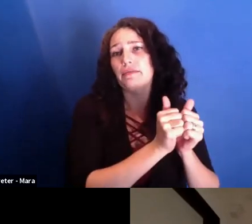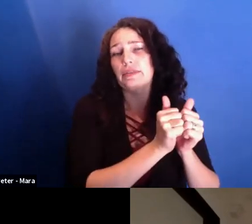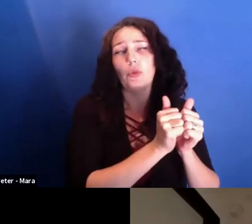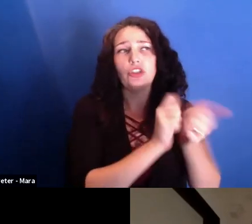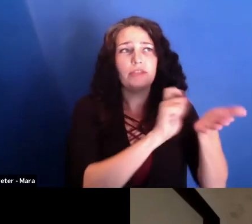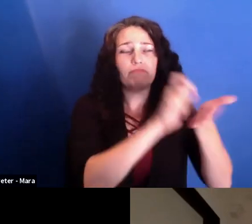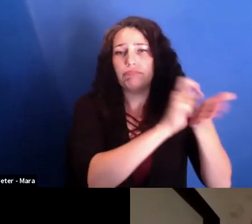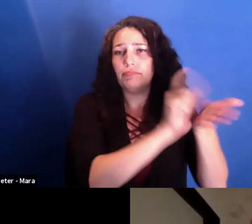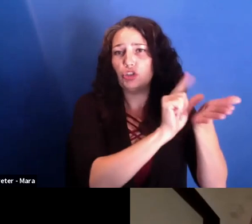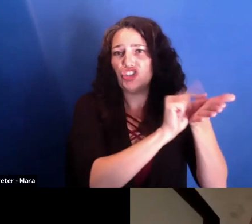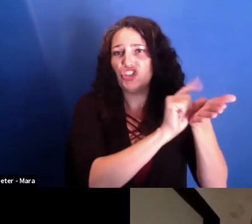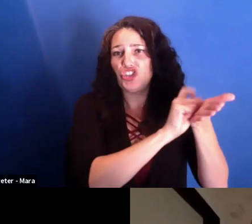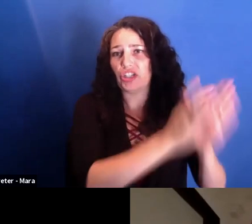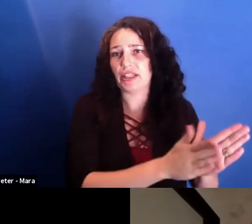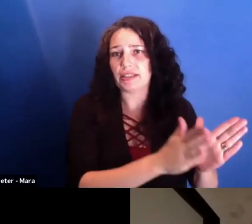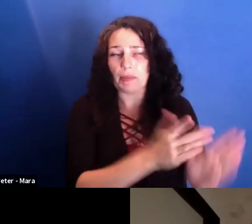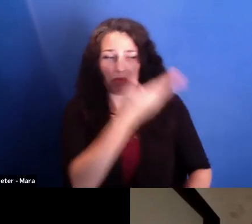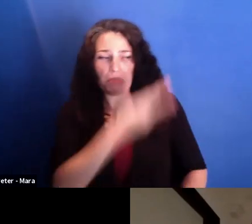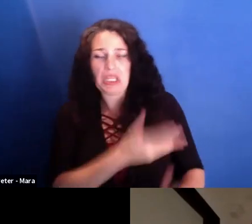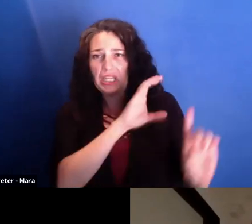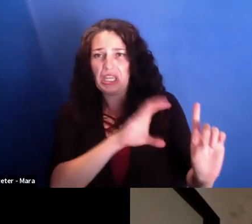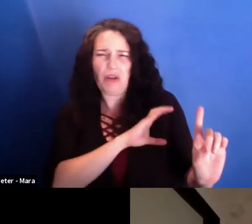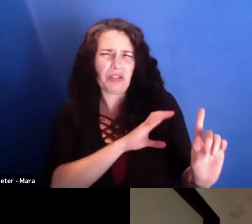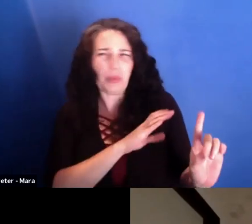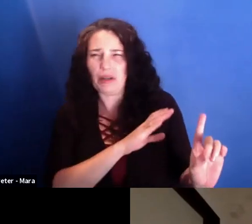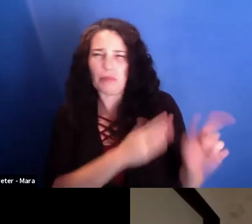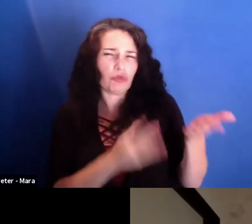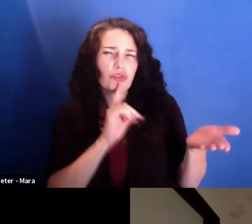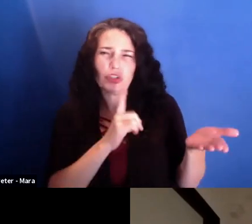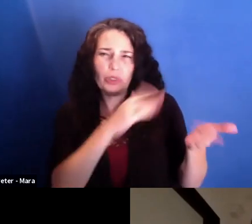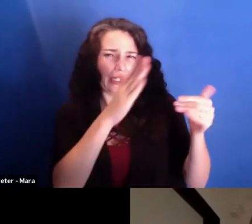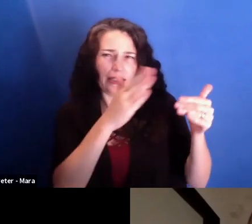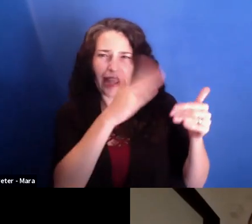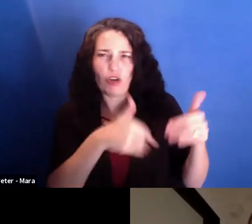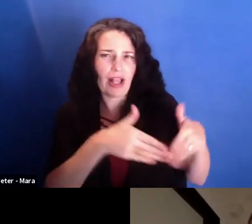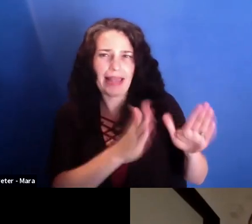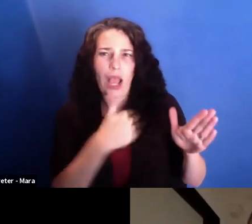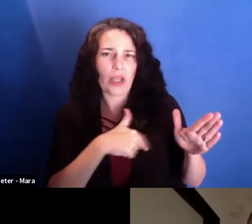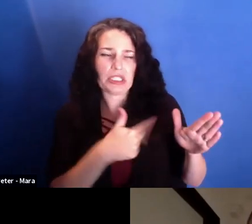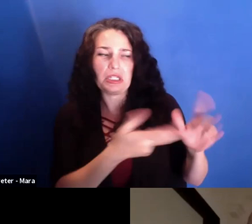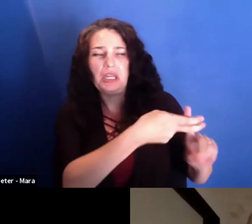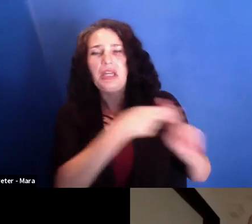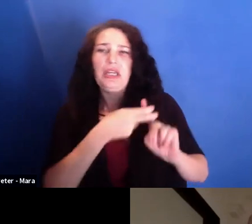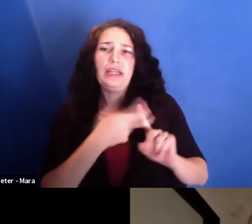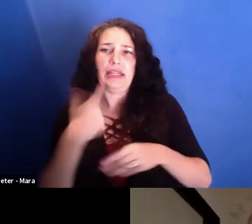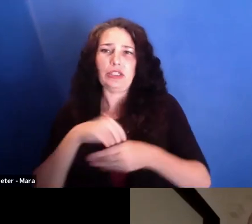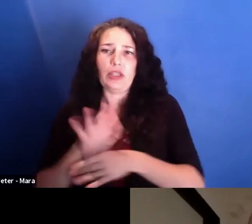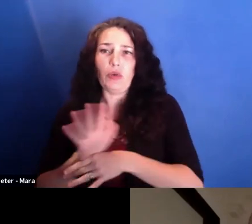But it's too bad that he will never let us film him, you know? And I said, who knows? Let's see.